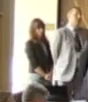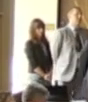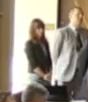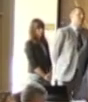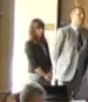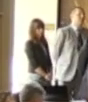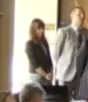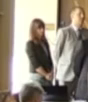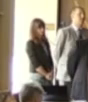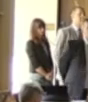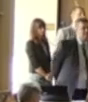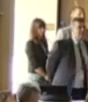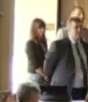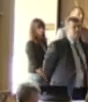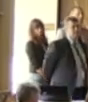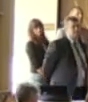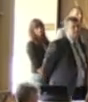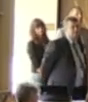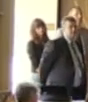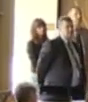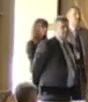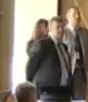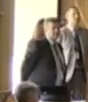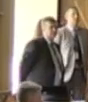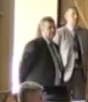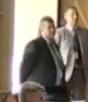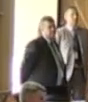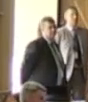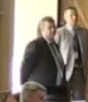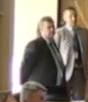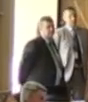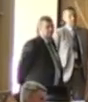organised sorry Jeff Gilfillan from the Parliamentary Library. I'm just wondering